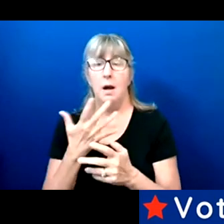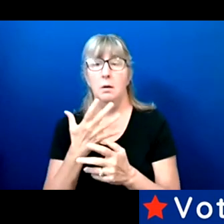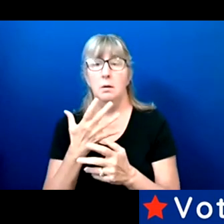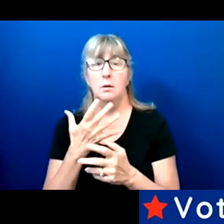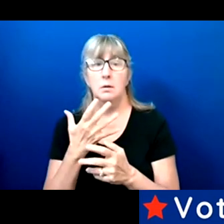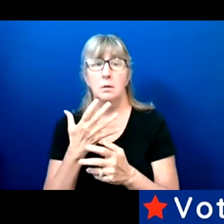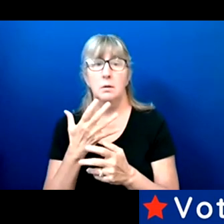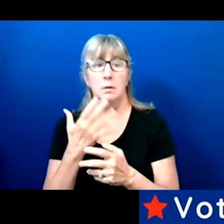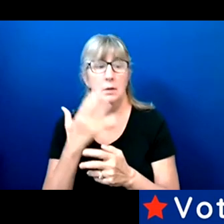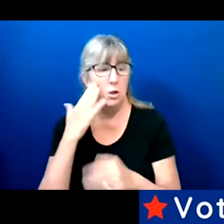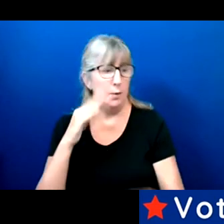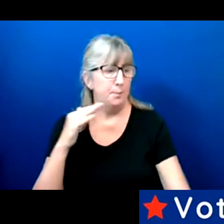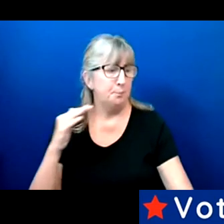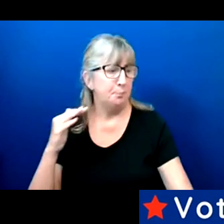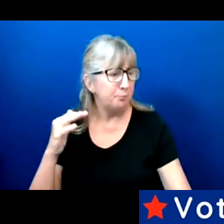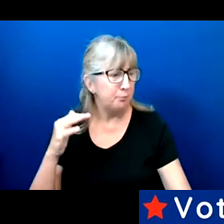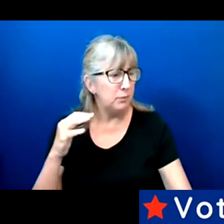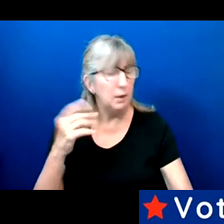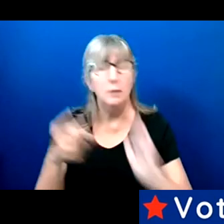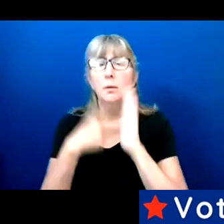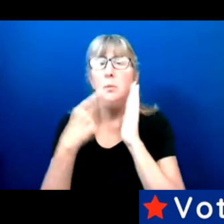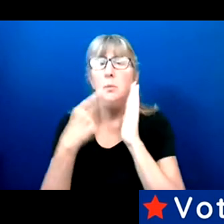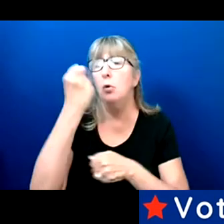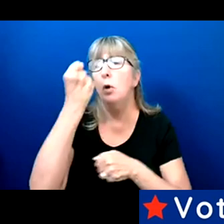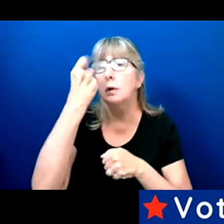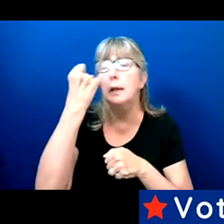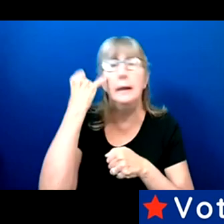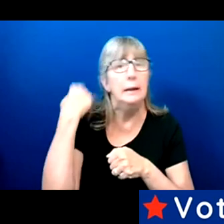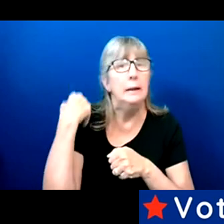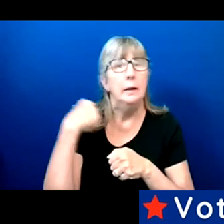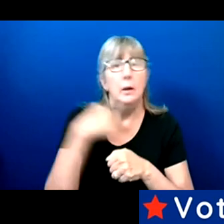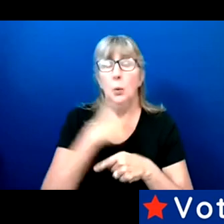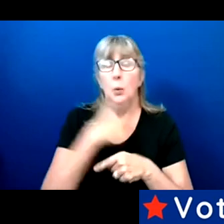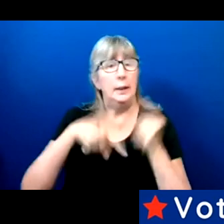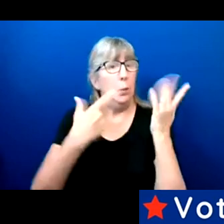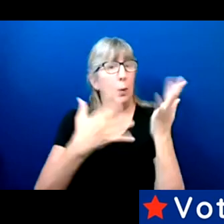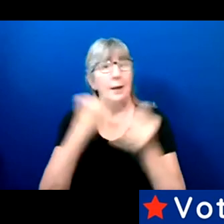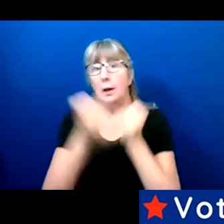know, sometimes we need to understand that if we can't wait to the last-minute to reach